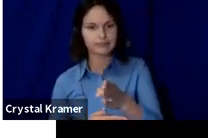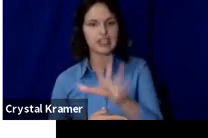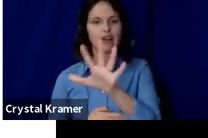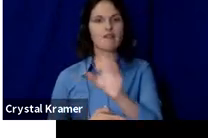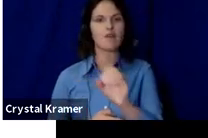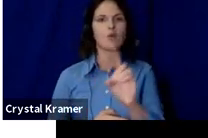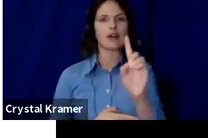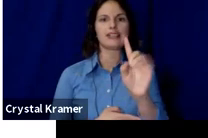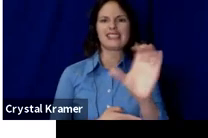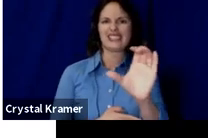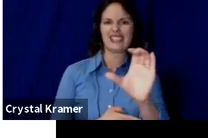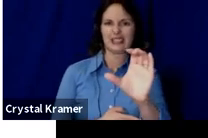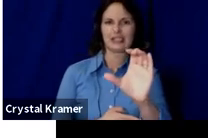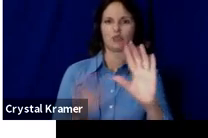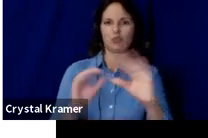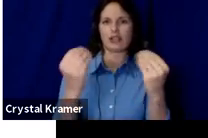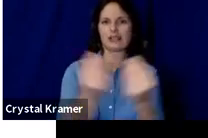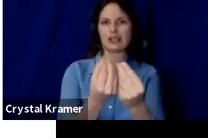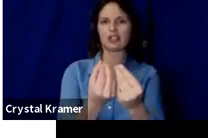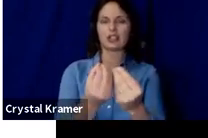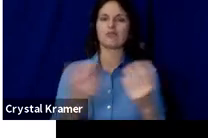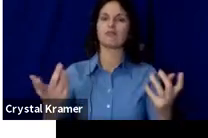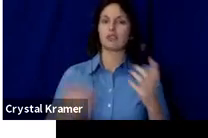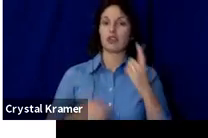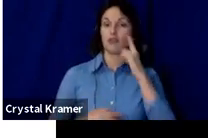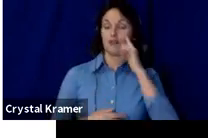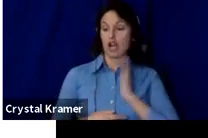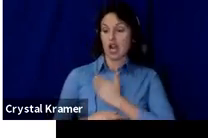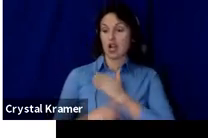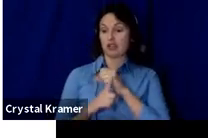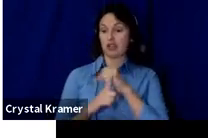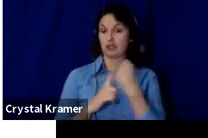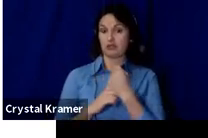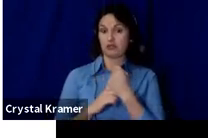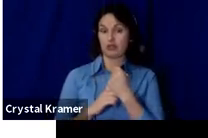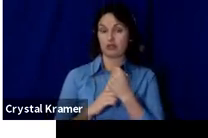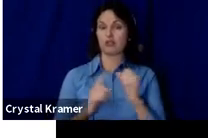your work would make a credit card donation on your website or write a check payable to